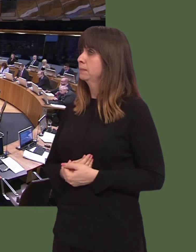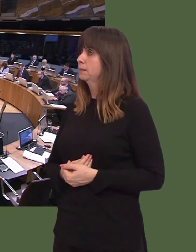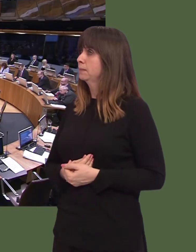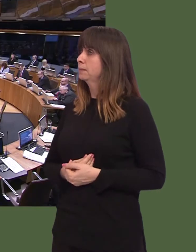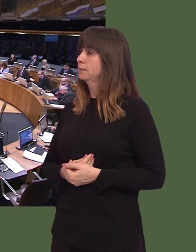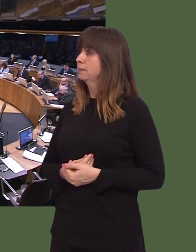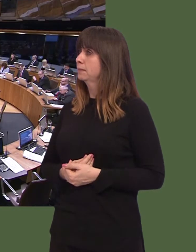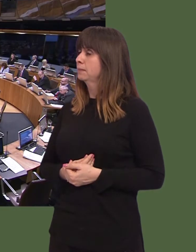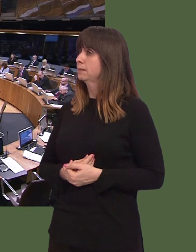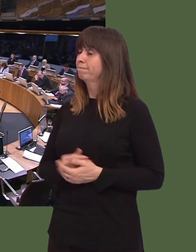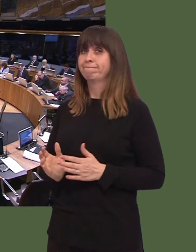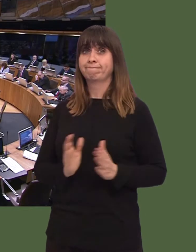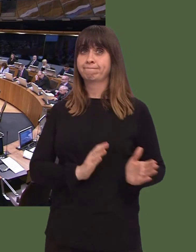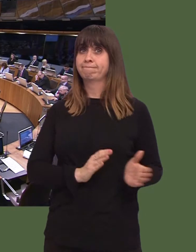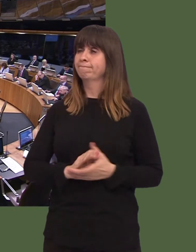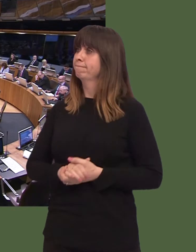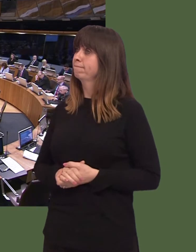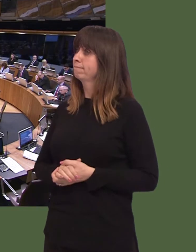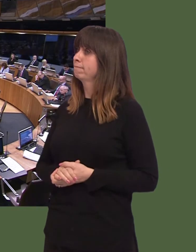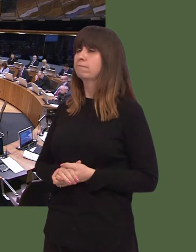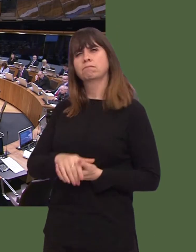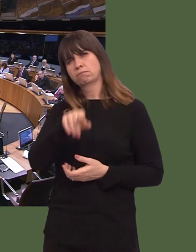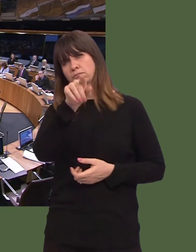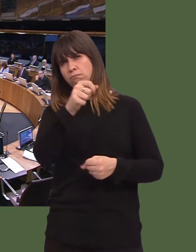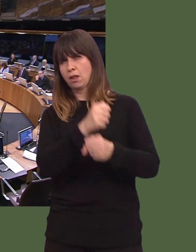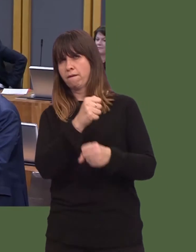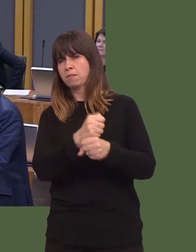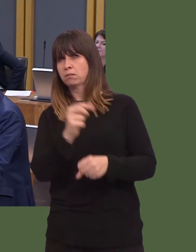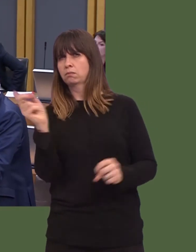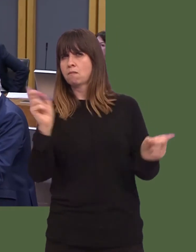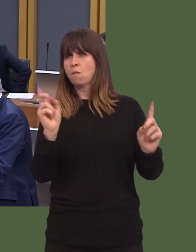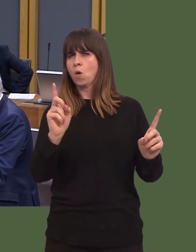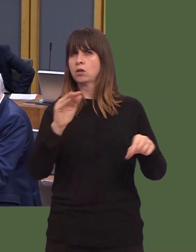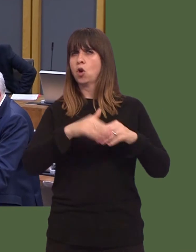What is the Welsh Government doing to promote good employment practices for workers involved